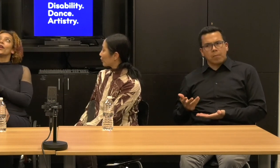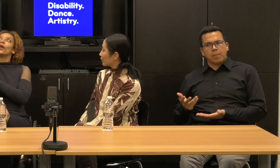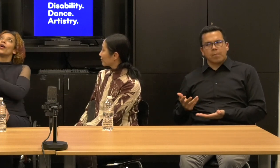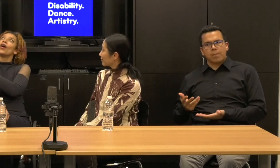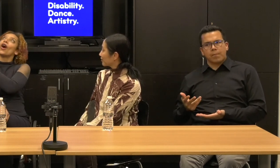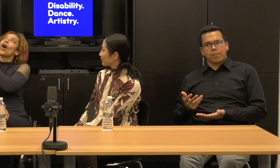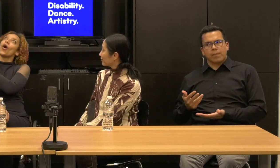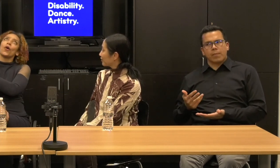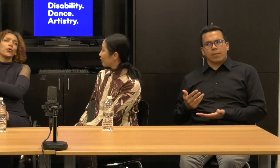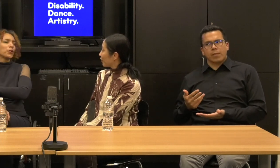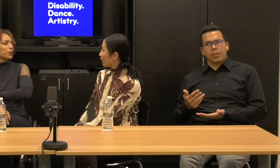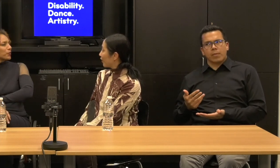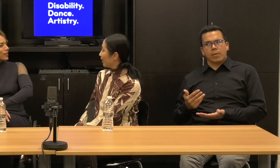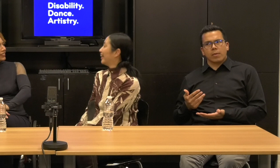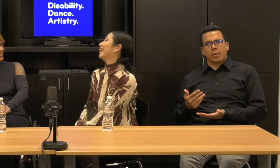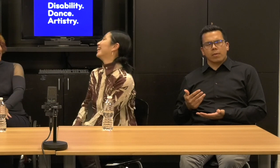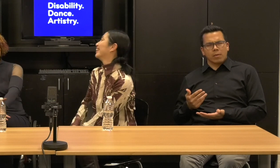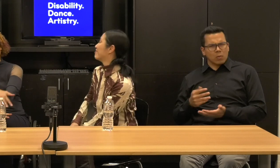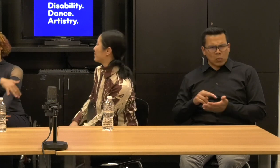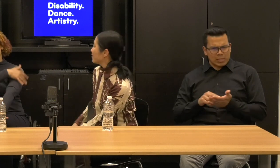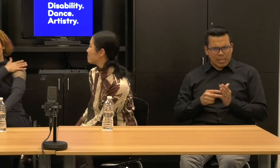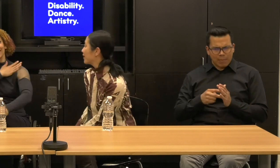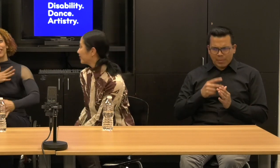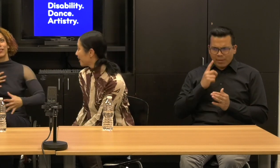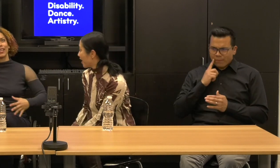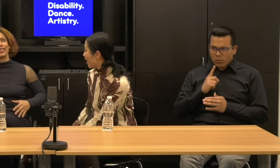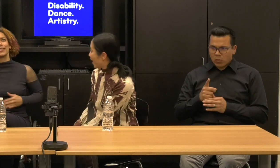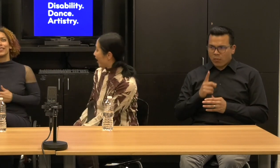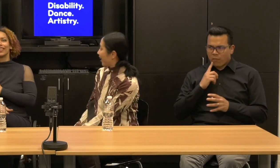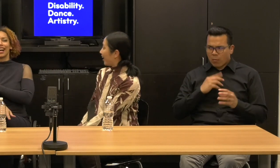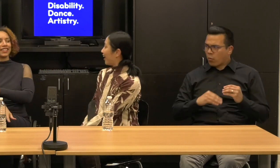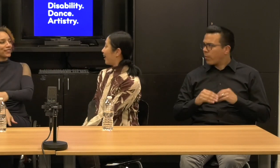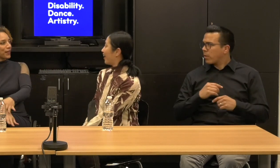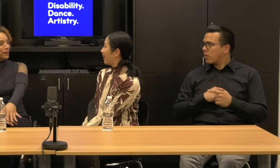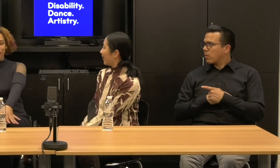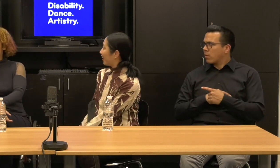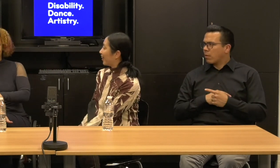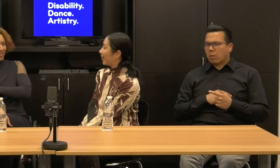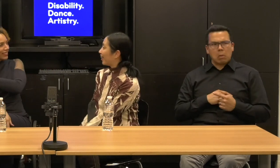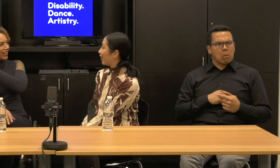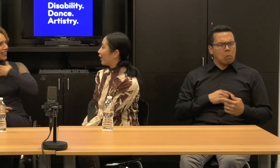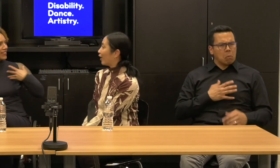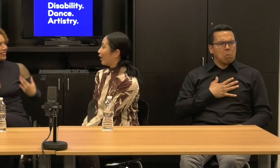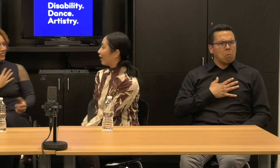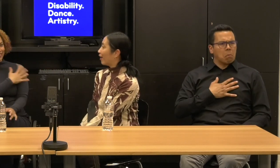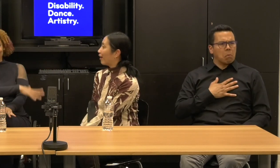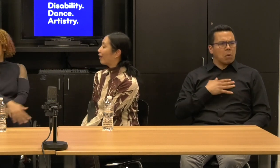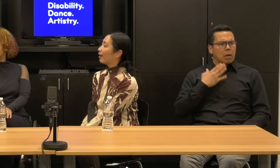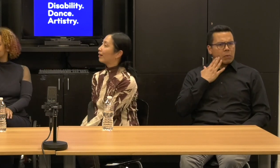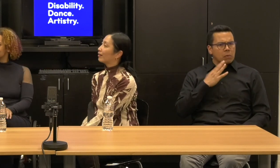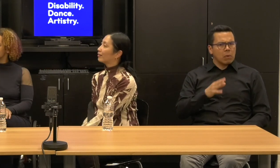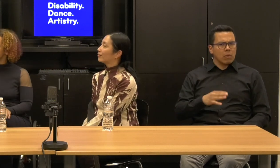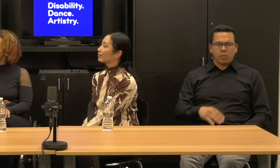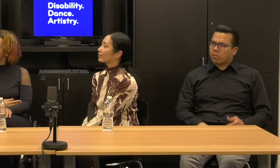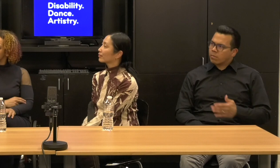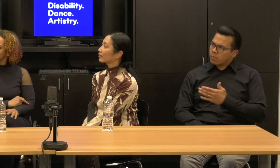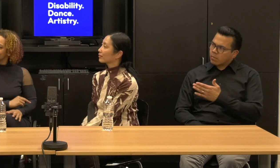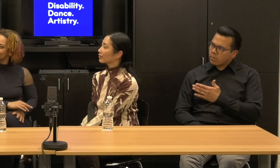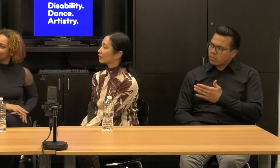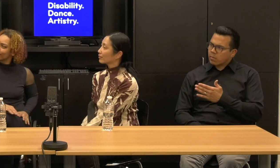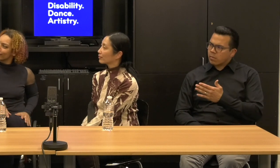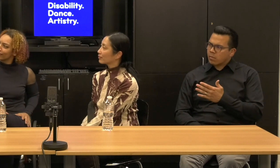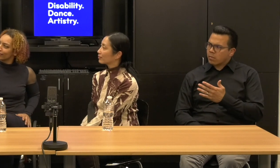Kevin: with within disability is a category, right?